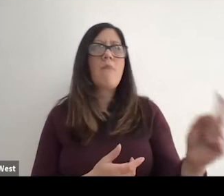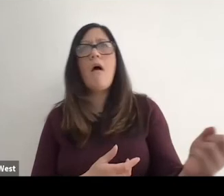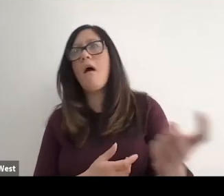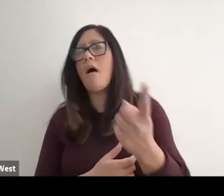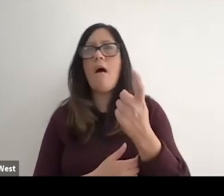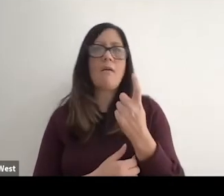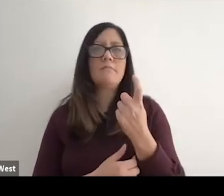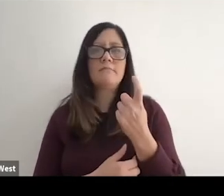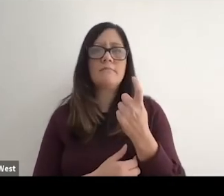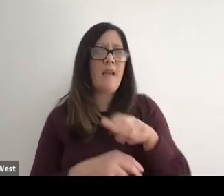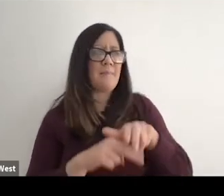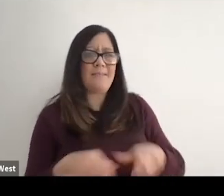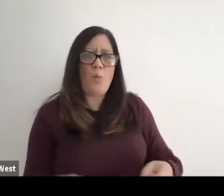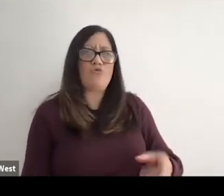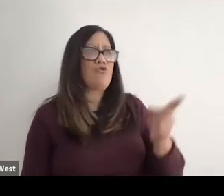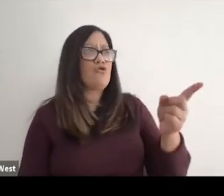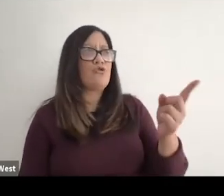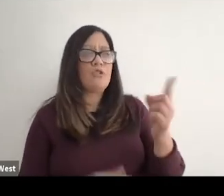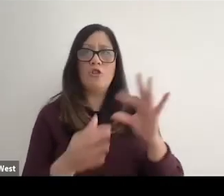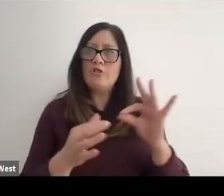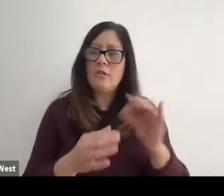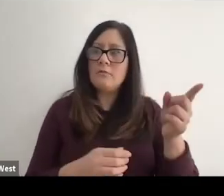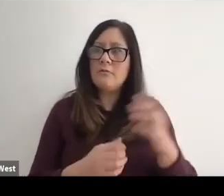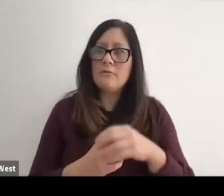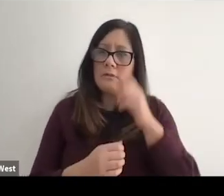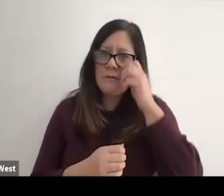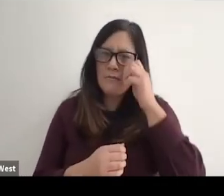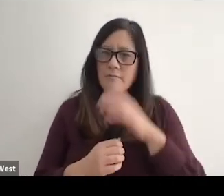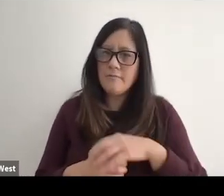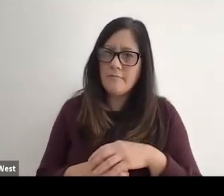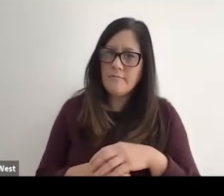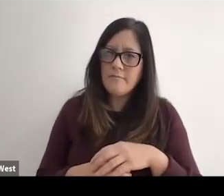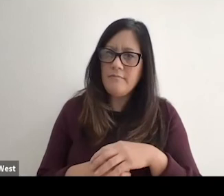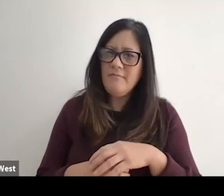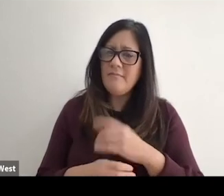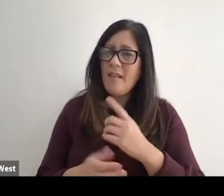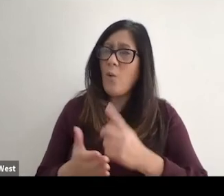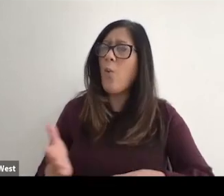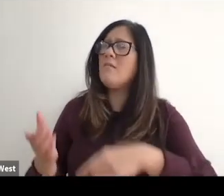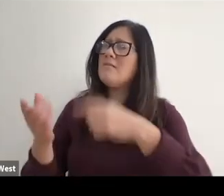Comes running over to me as I'm sitting the chair and she says to me. What is going on?